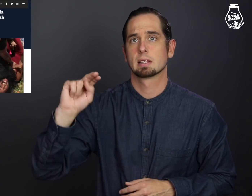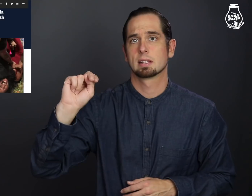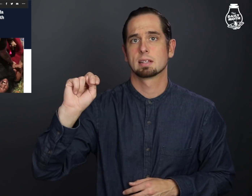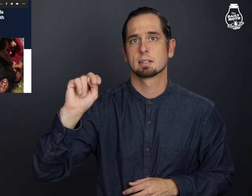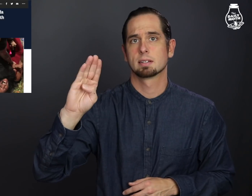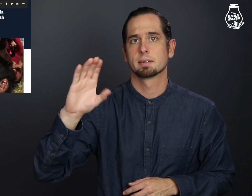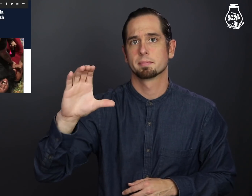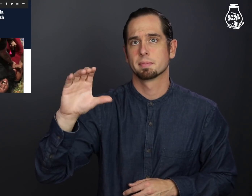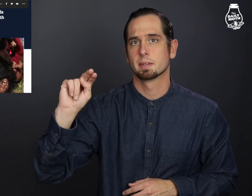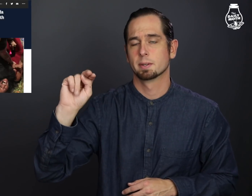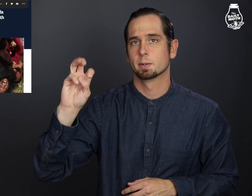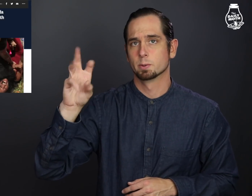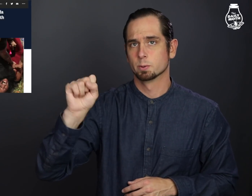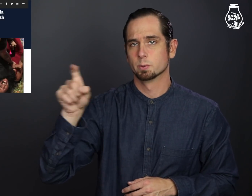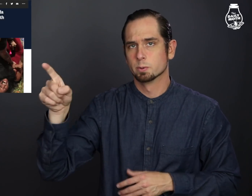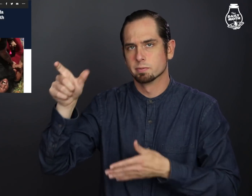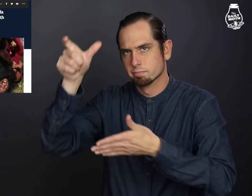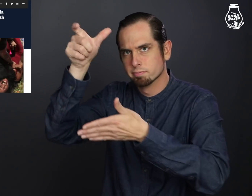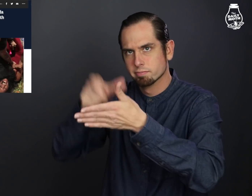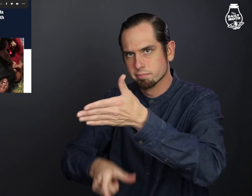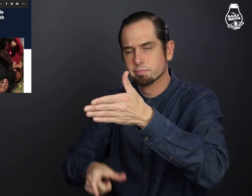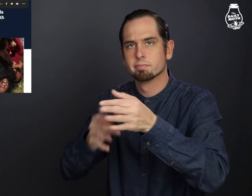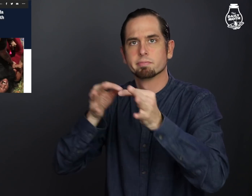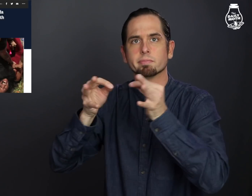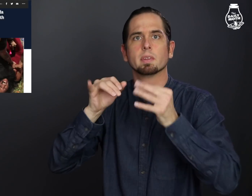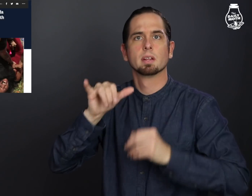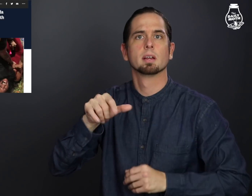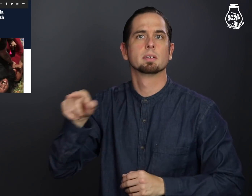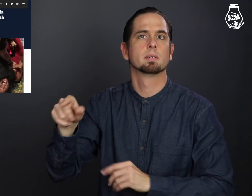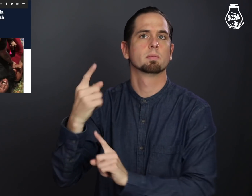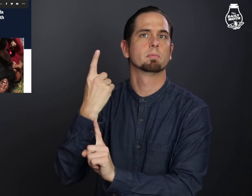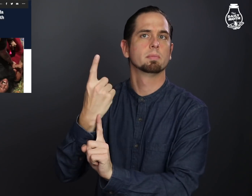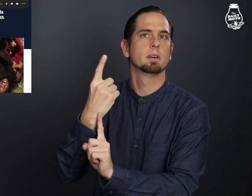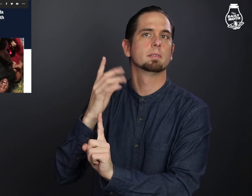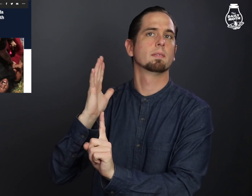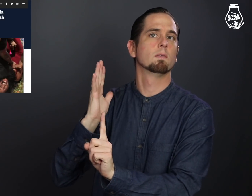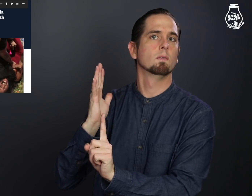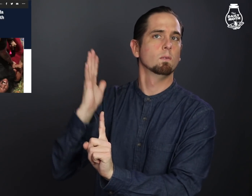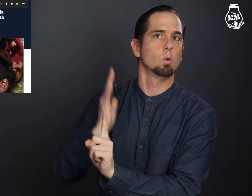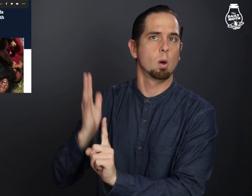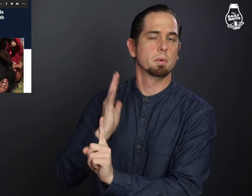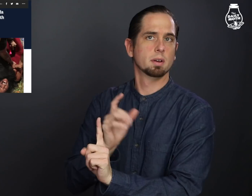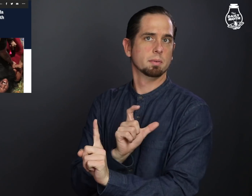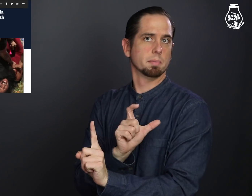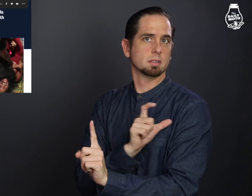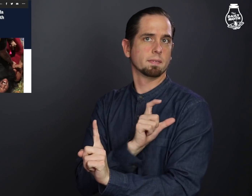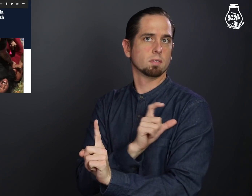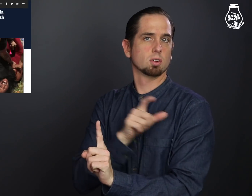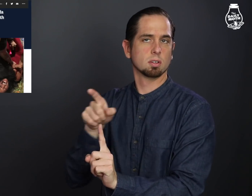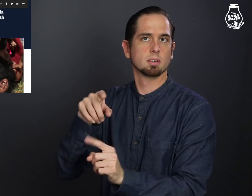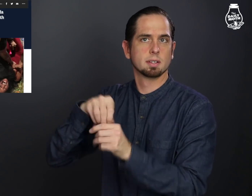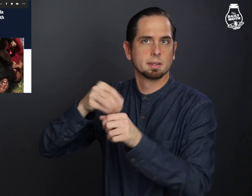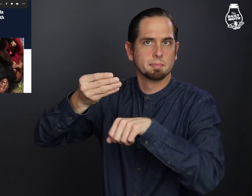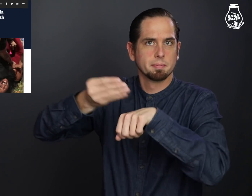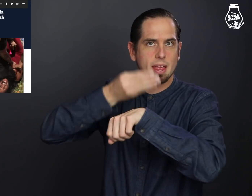NBC News reported that a former police officer in